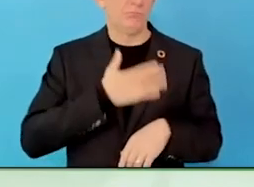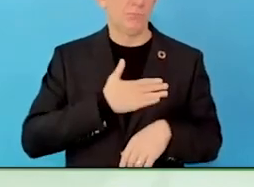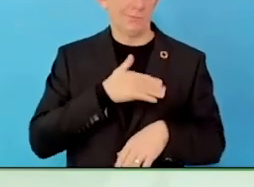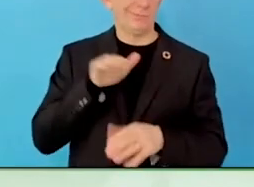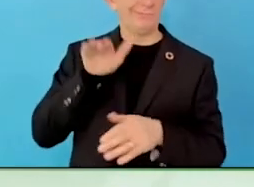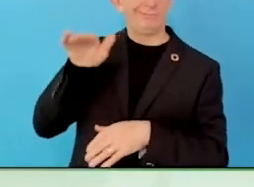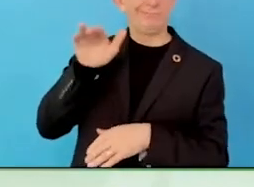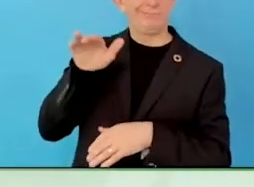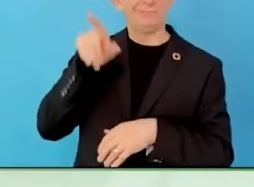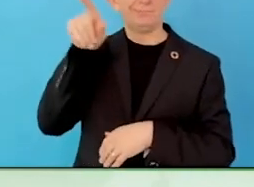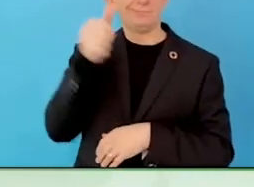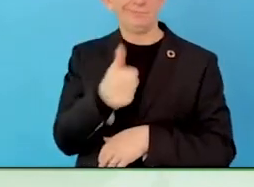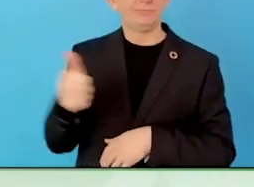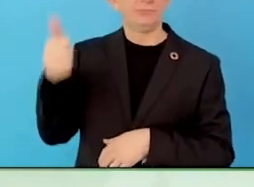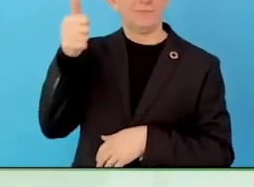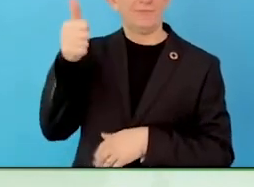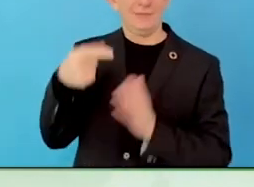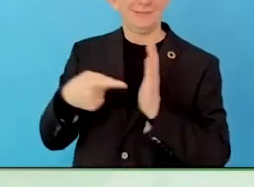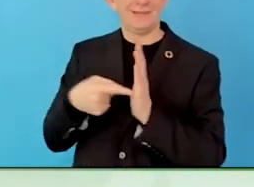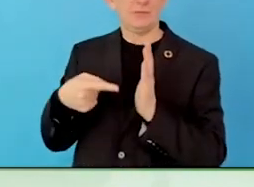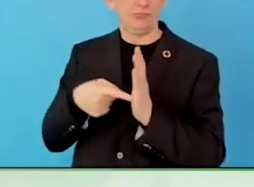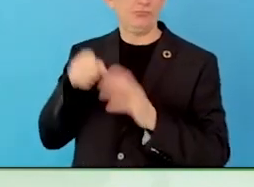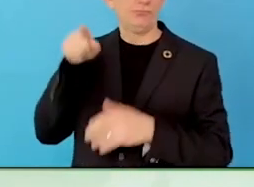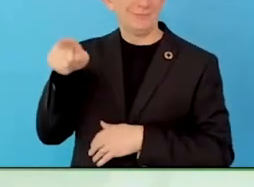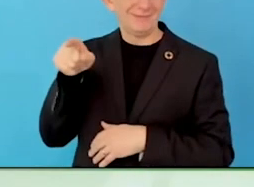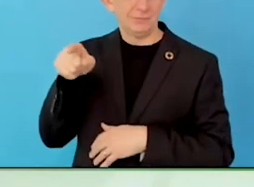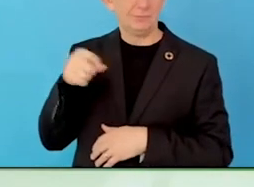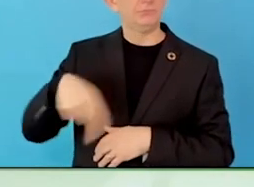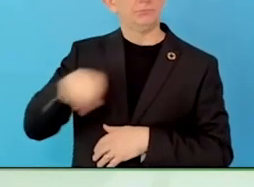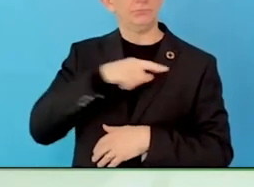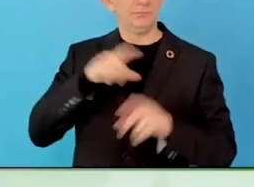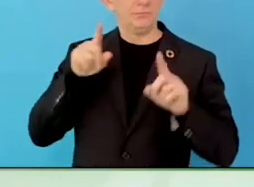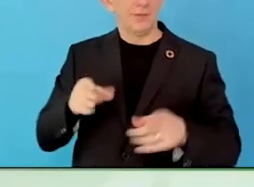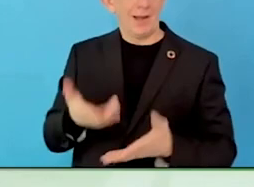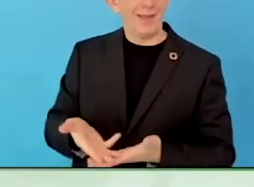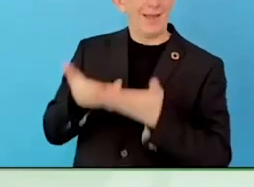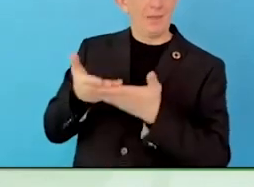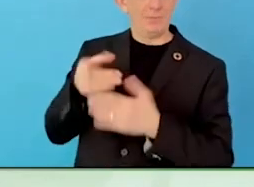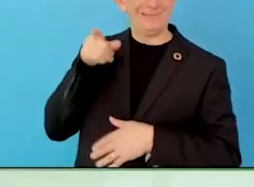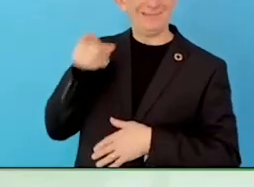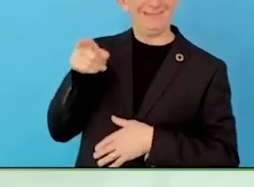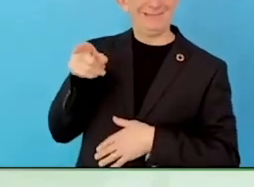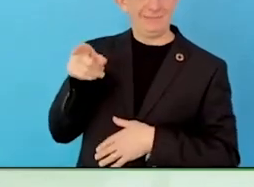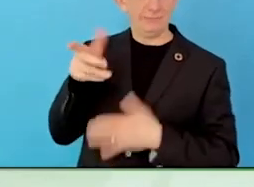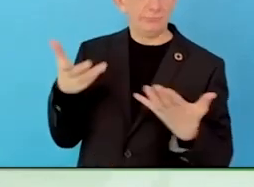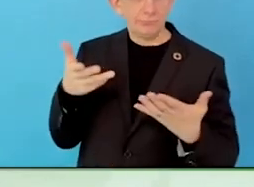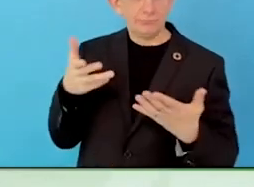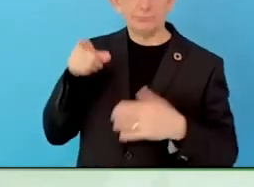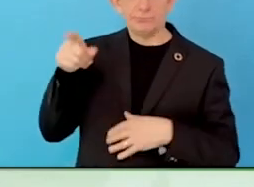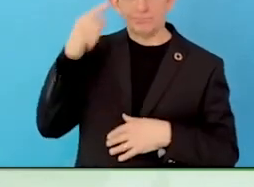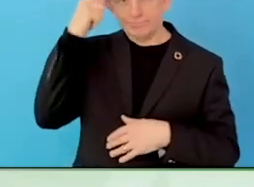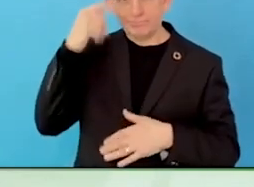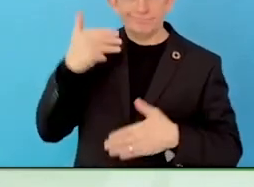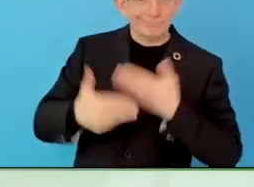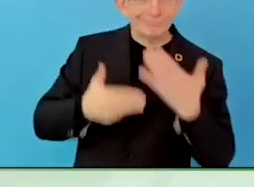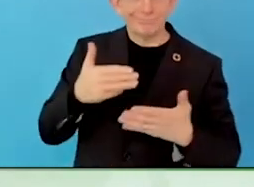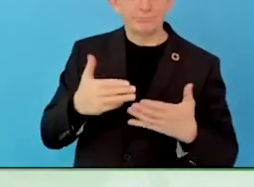perspective, on the business perspective. The goal is to say, if I invest money in that, what am I getting?